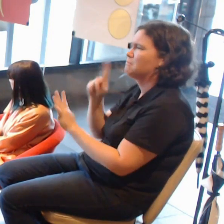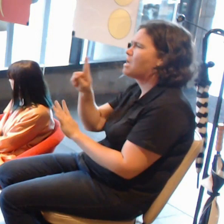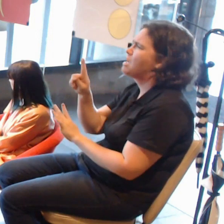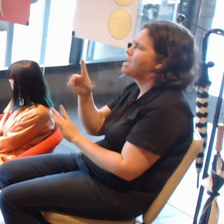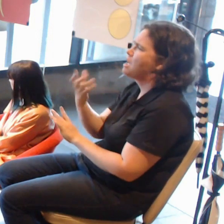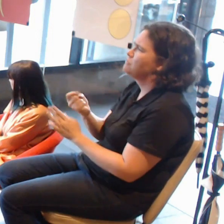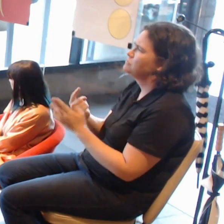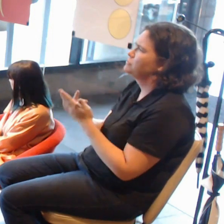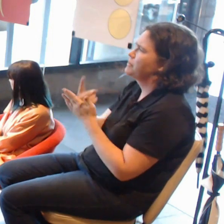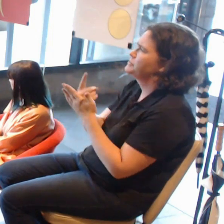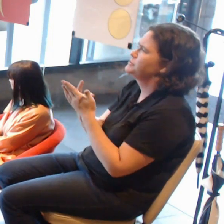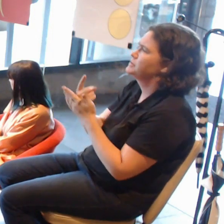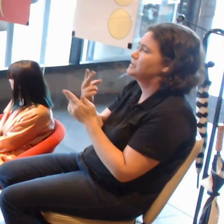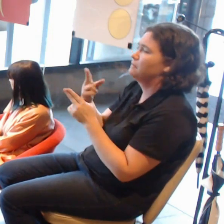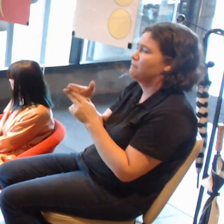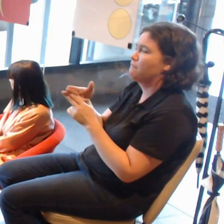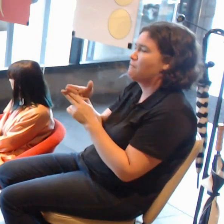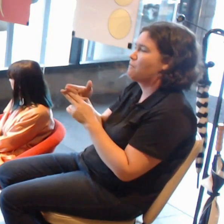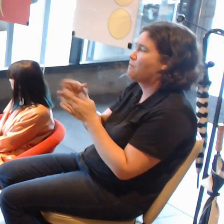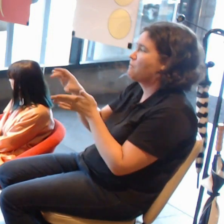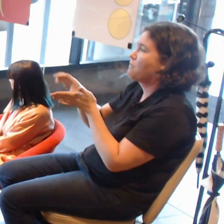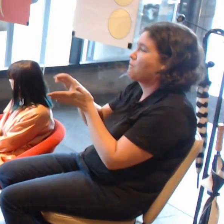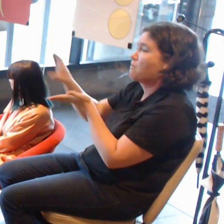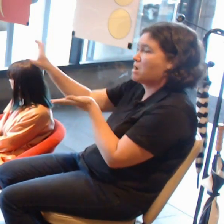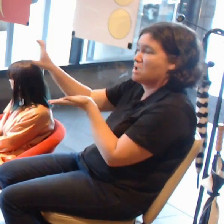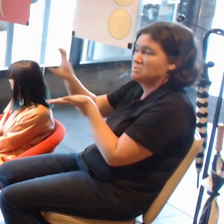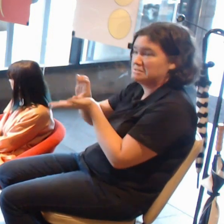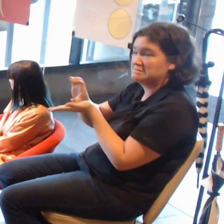grants in the traditional way